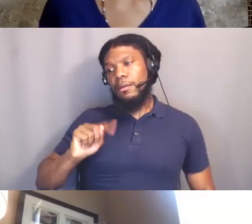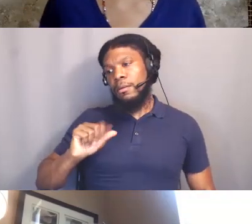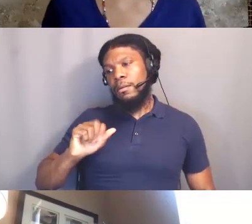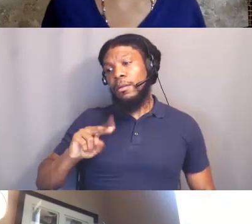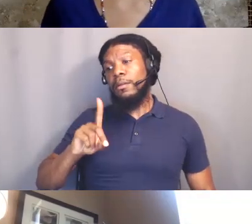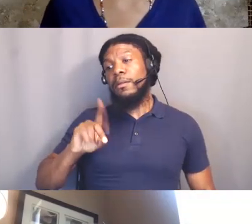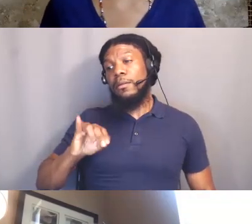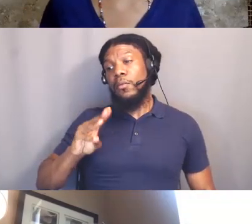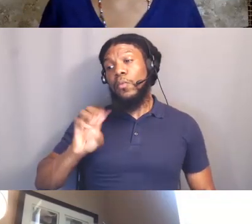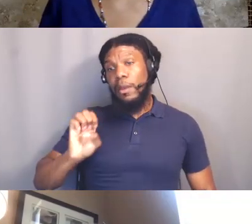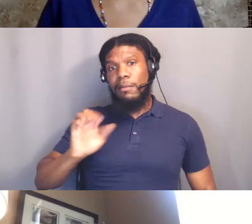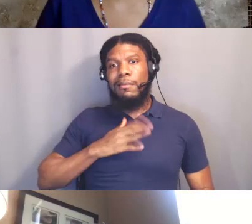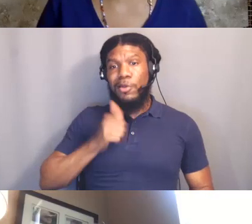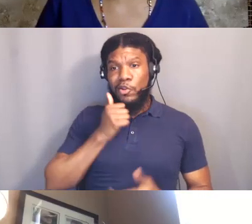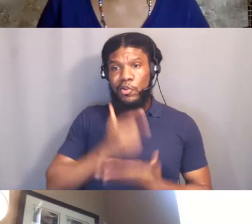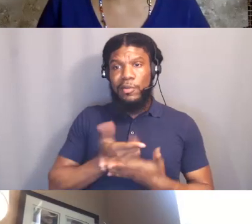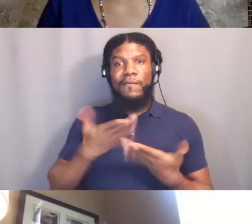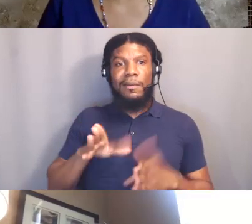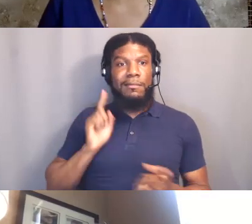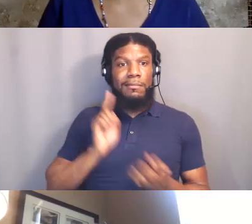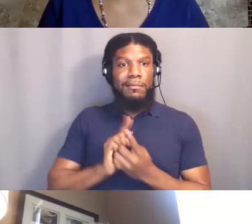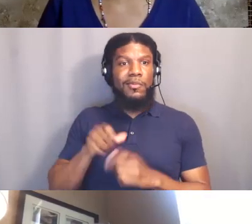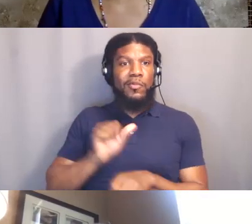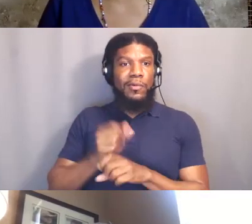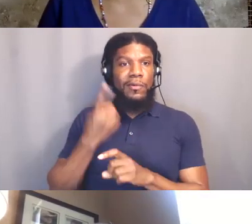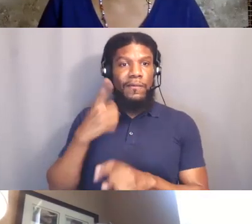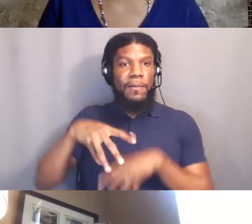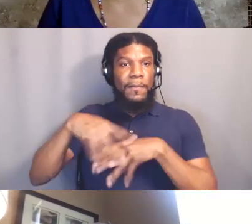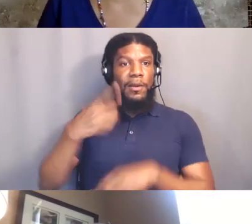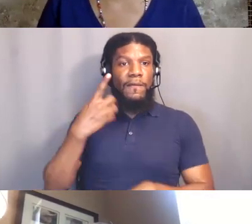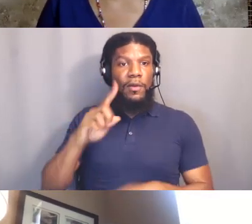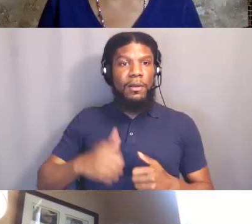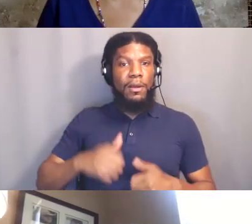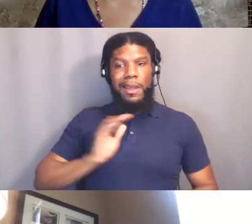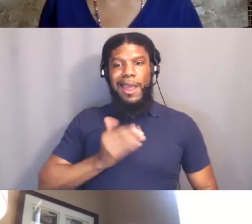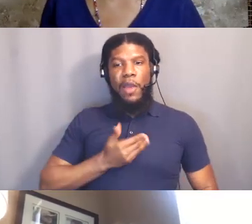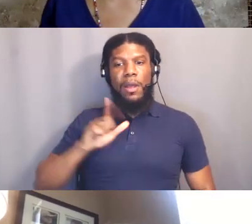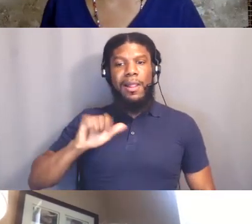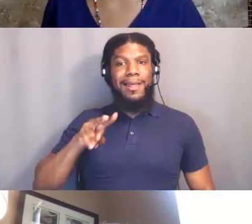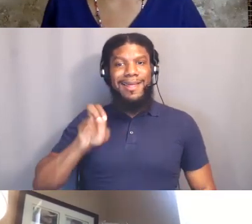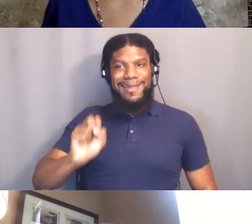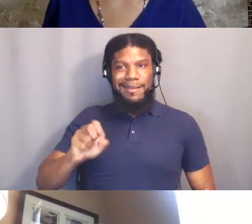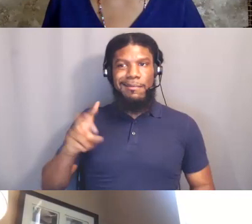she also works for March for Our Lives. She's on the board for March for Our Lives which you all know as the Parkland kids, right?